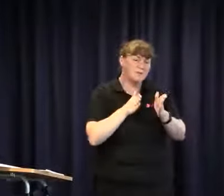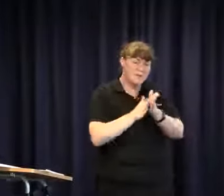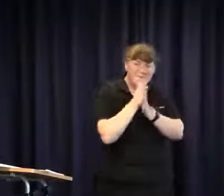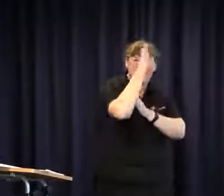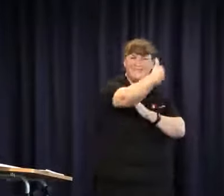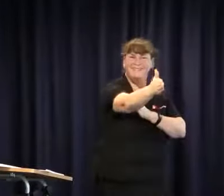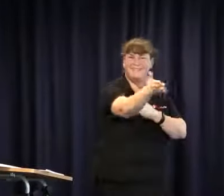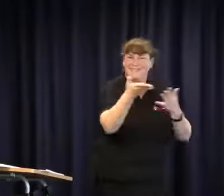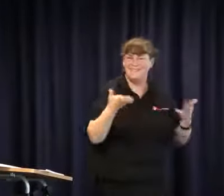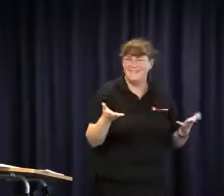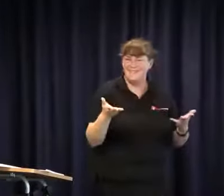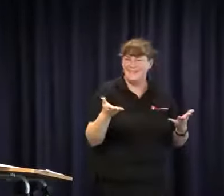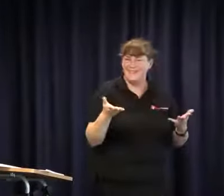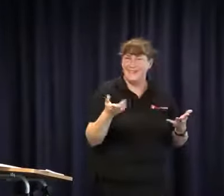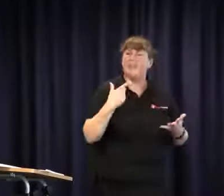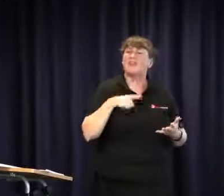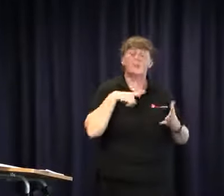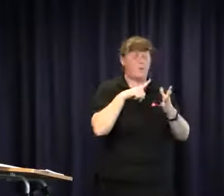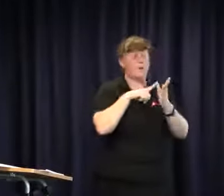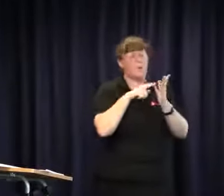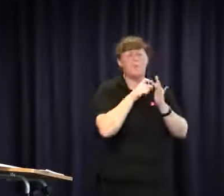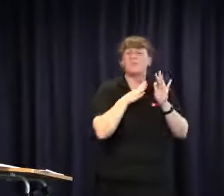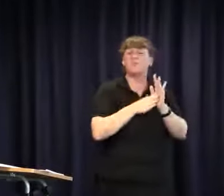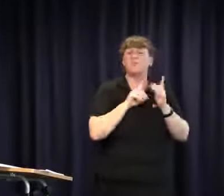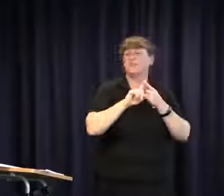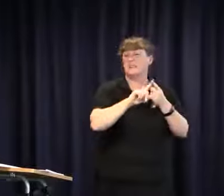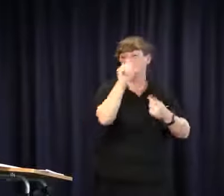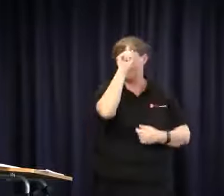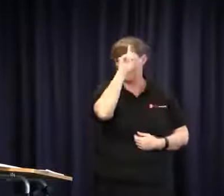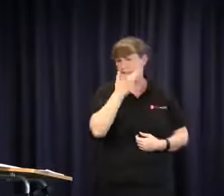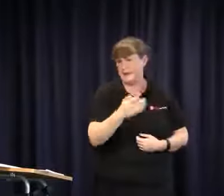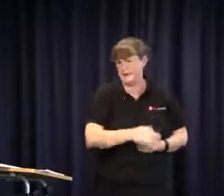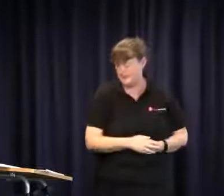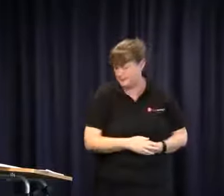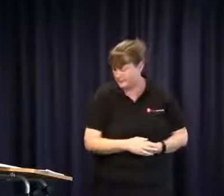lobby state government. Therefore that means that education won't improve. That's my view